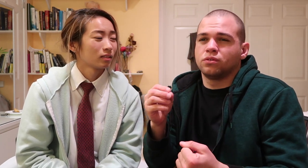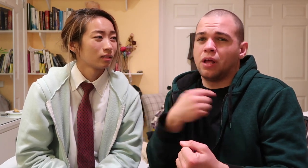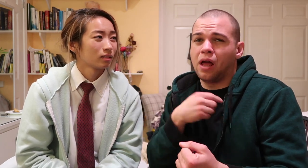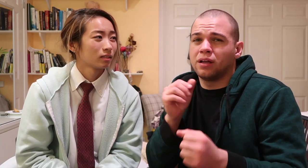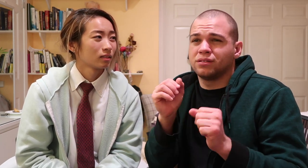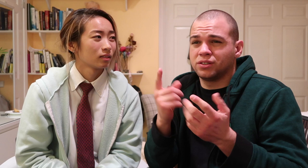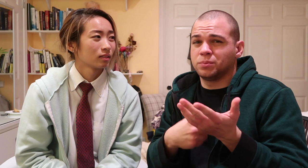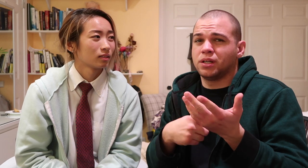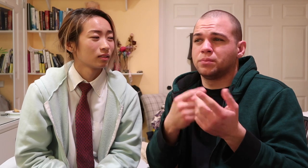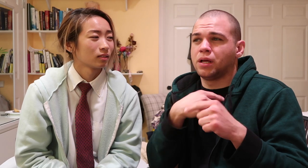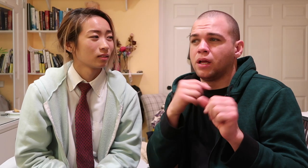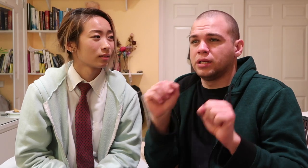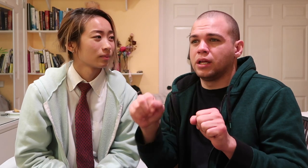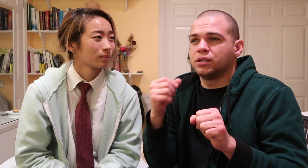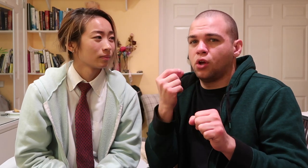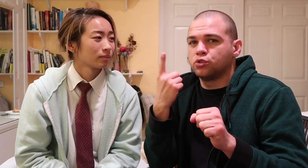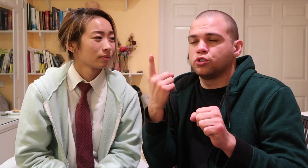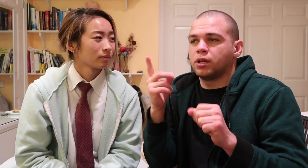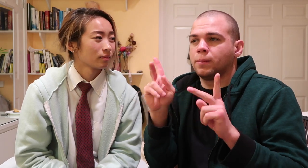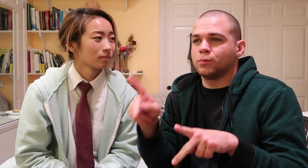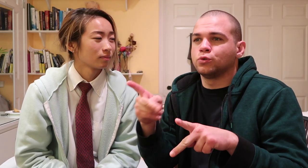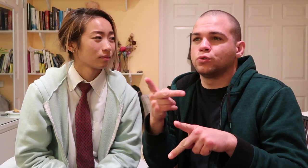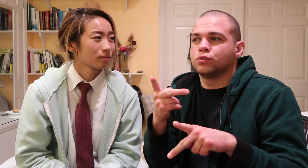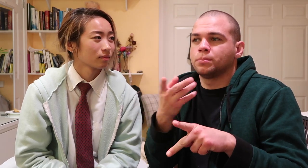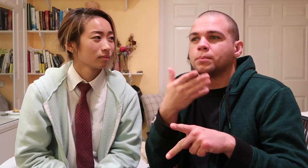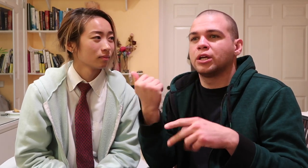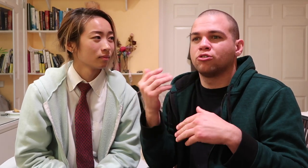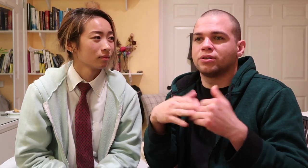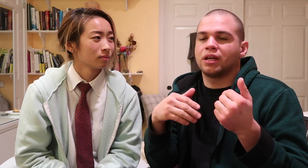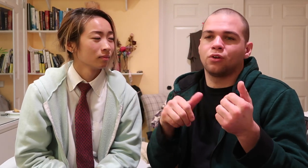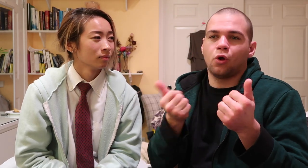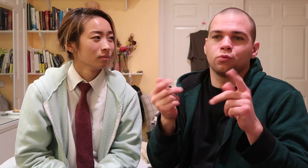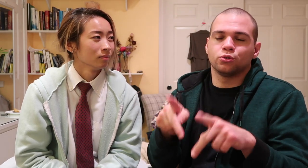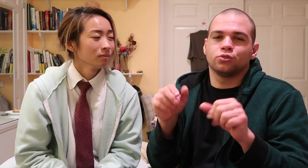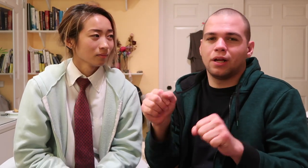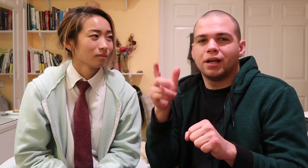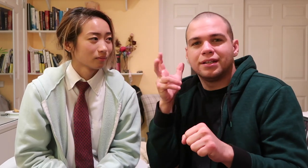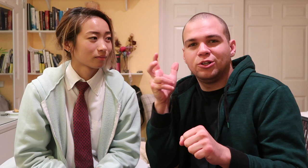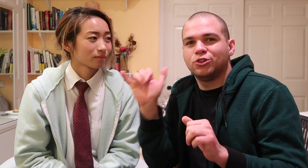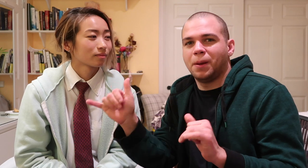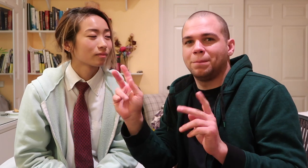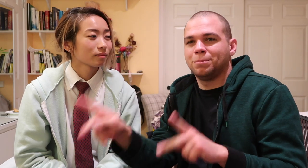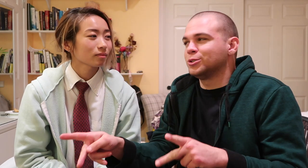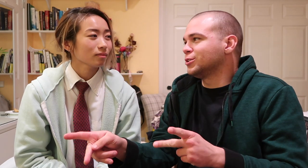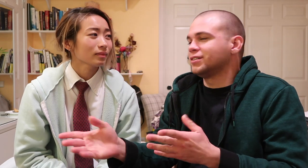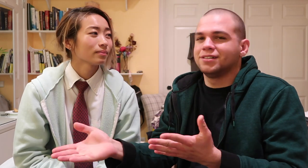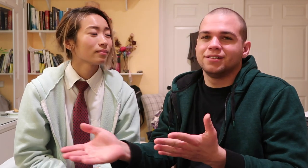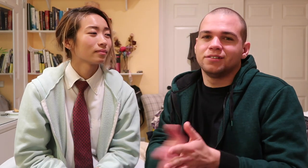Sometimes I can understand that person better than someone hearing that person